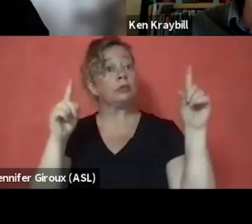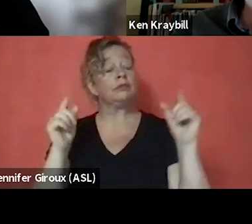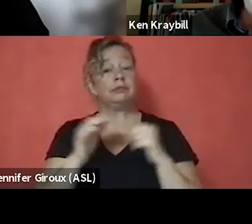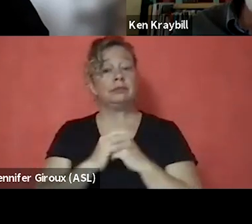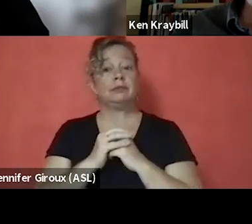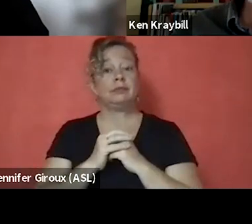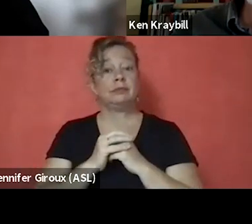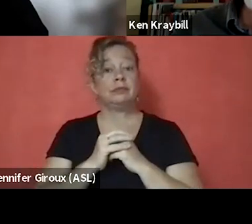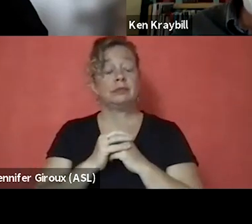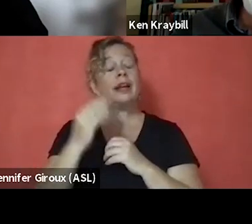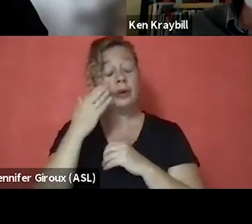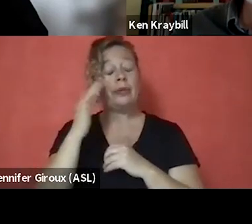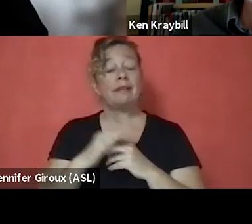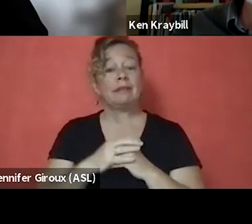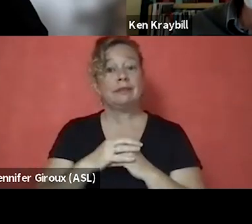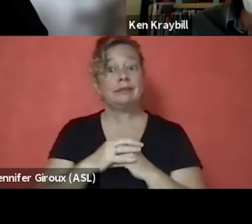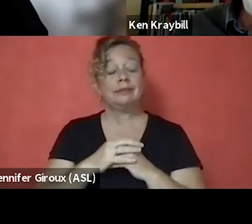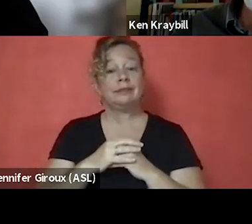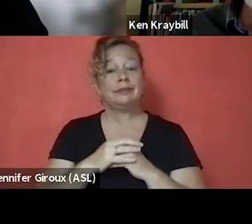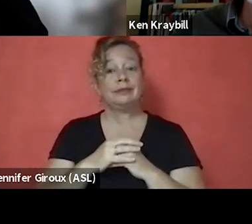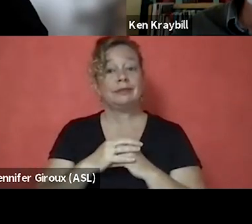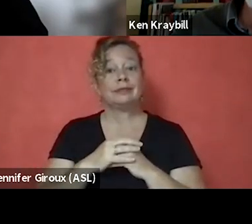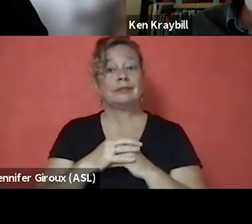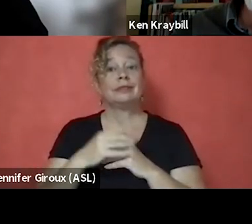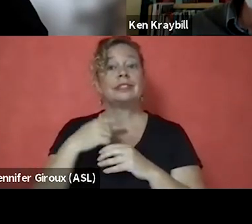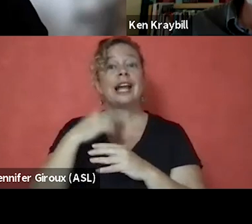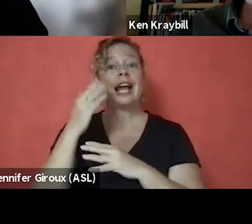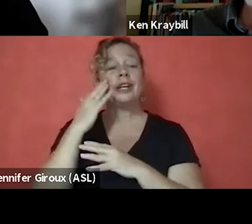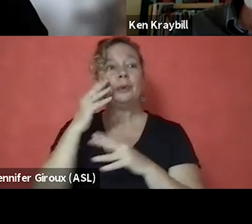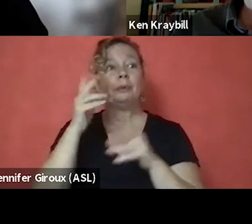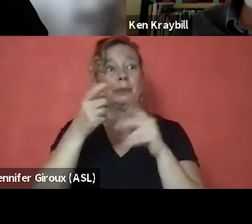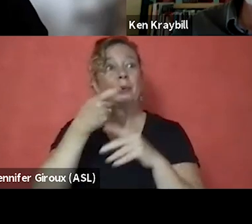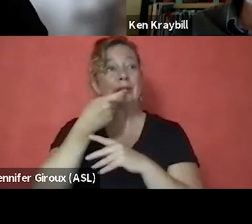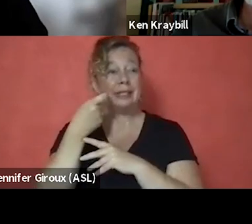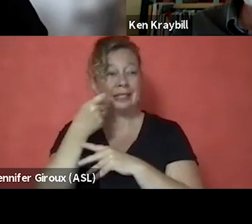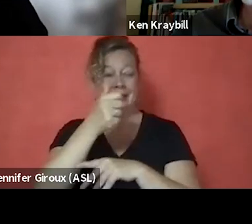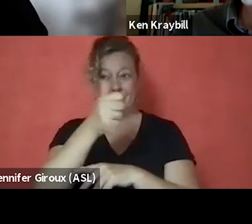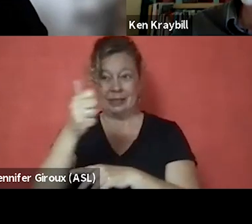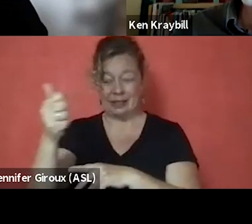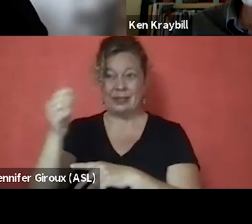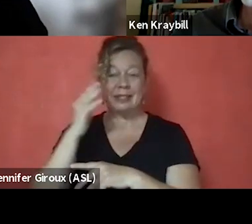I know that. I know what people who are addicted go through when they're all of a sudden,